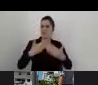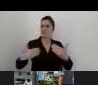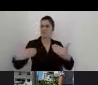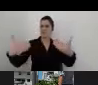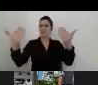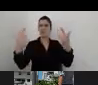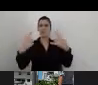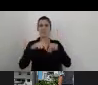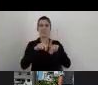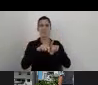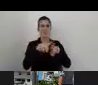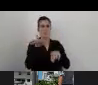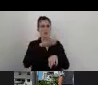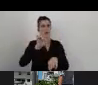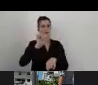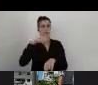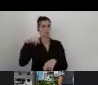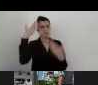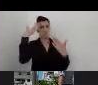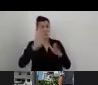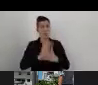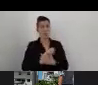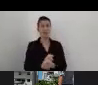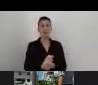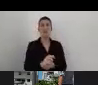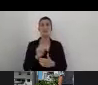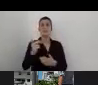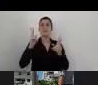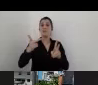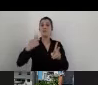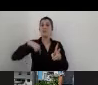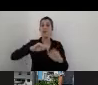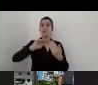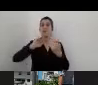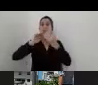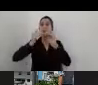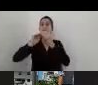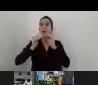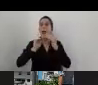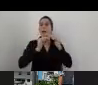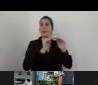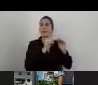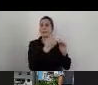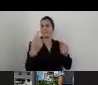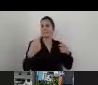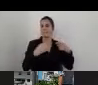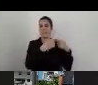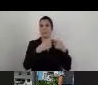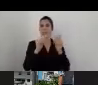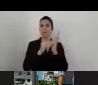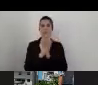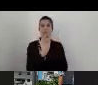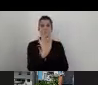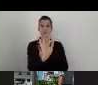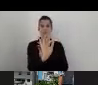As I mentioned, it enables us to customize it to the organization's needs, to the DNA, the local standards,